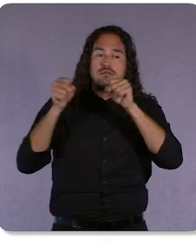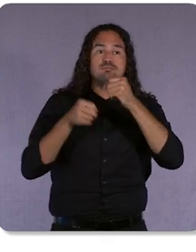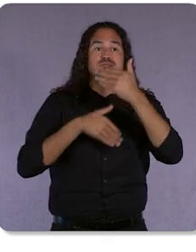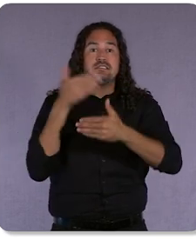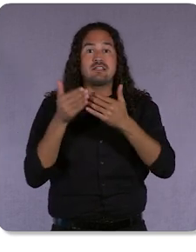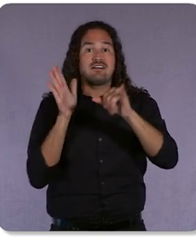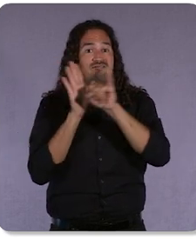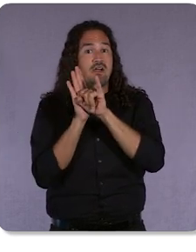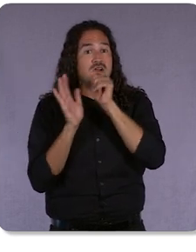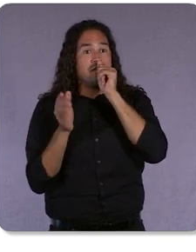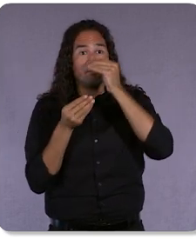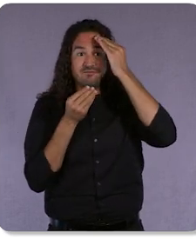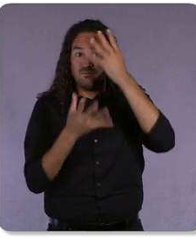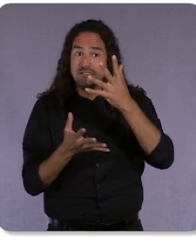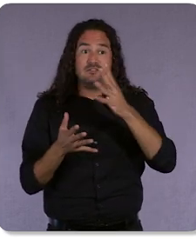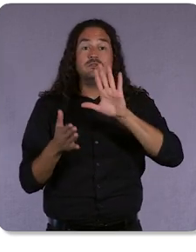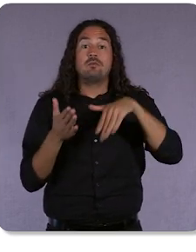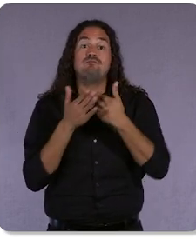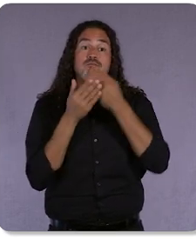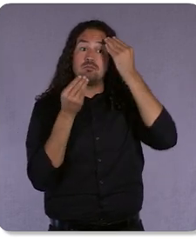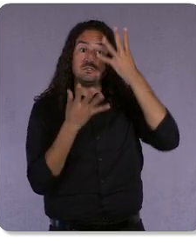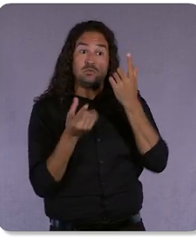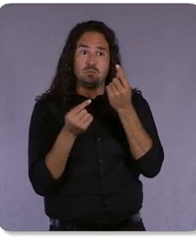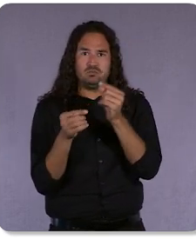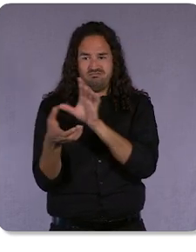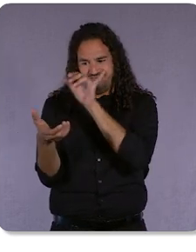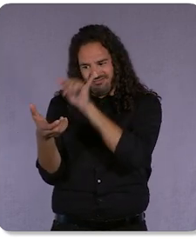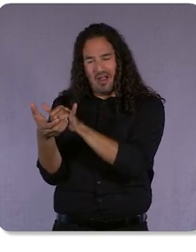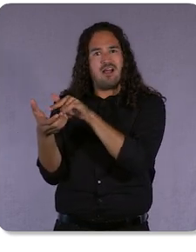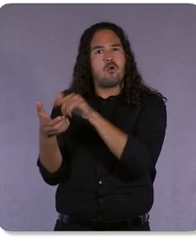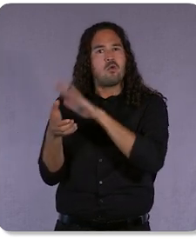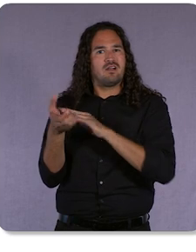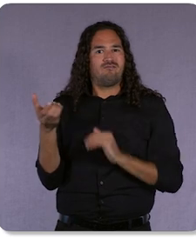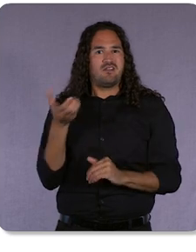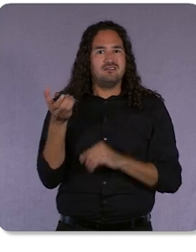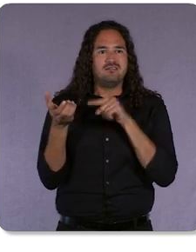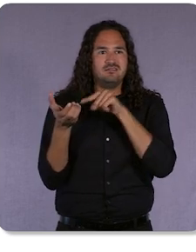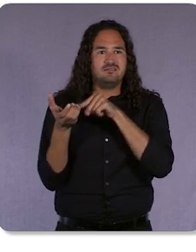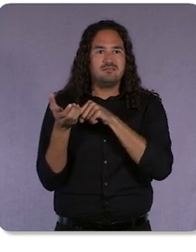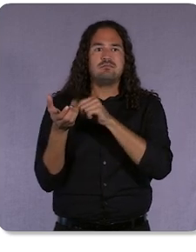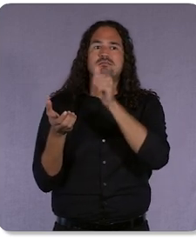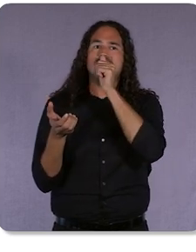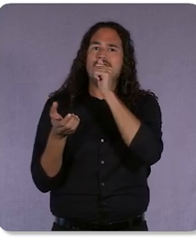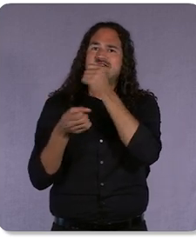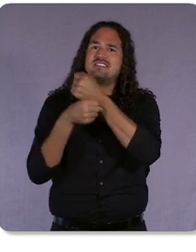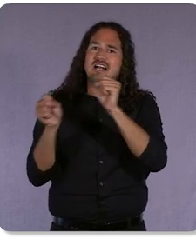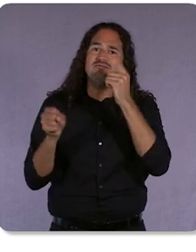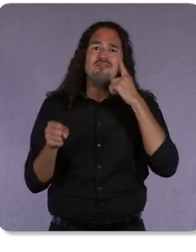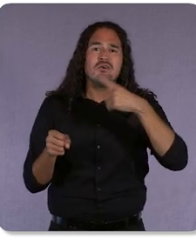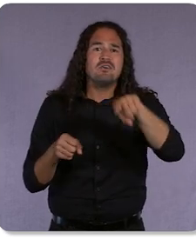All of that info will never leave the device. It’s privacy-safe for users, it’s durable, and it works.